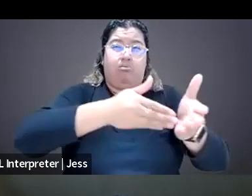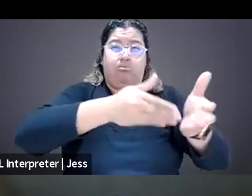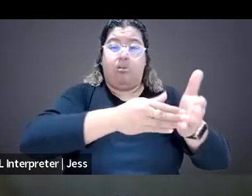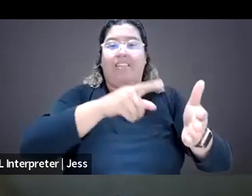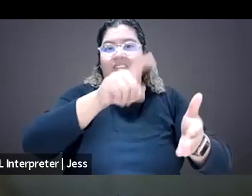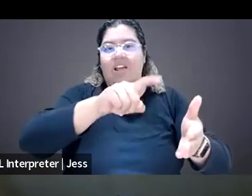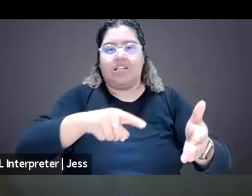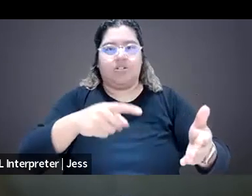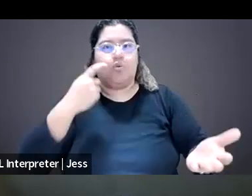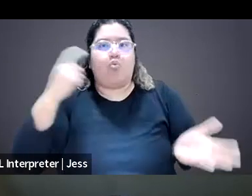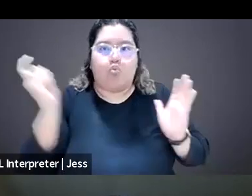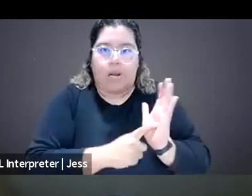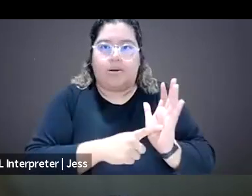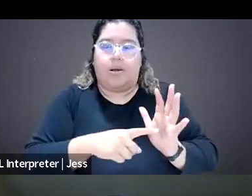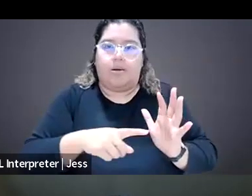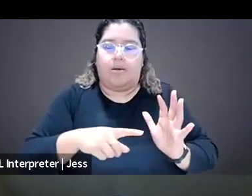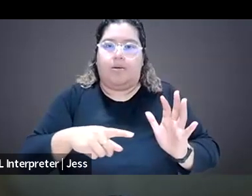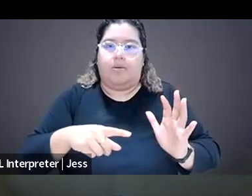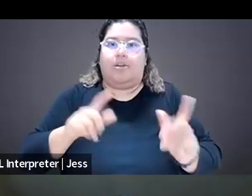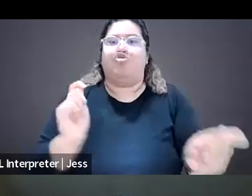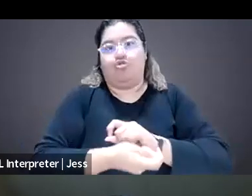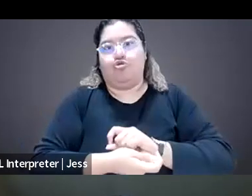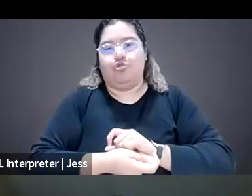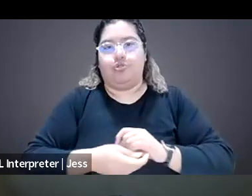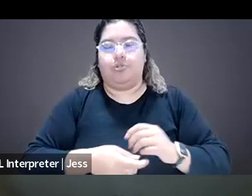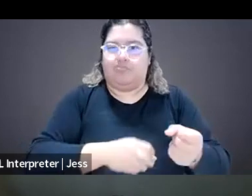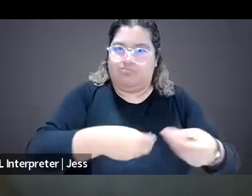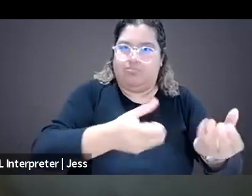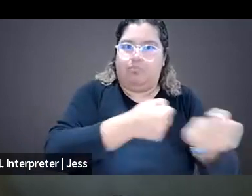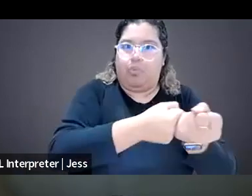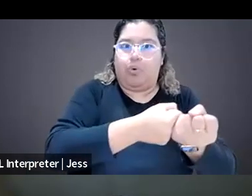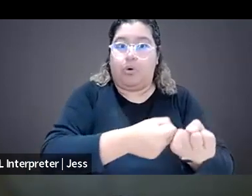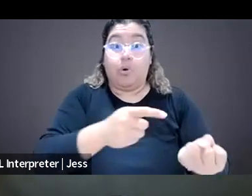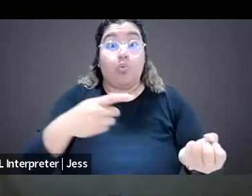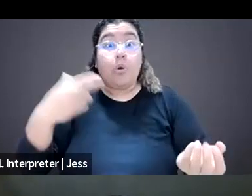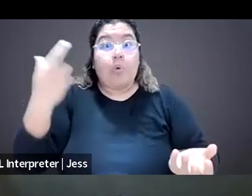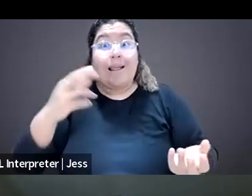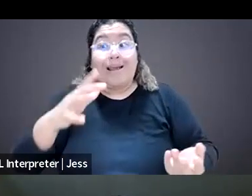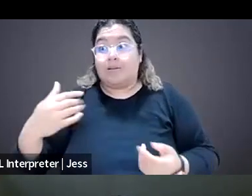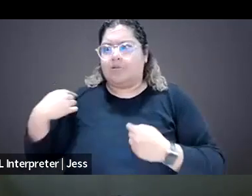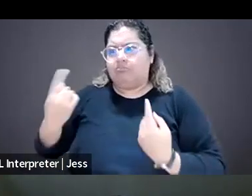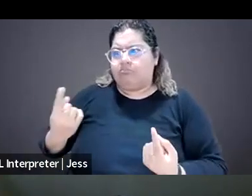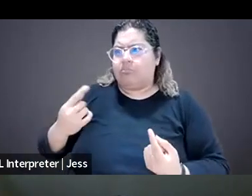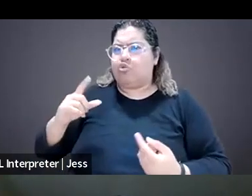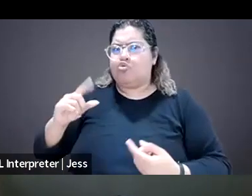I think that we did see a big culture change with regard to physical attacks in the last two decades,